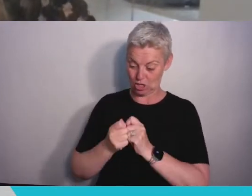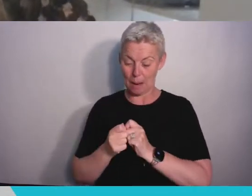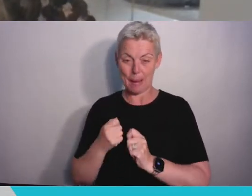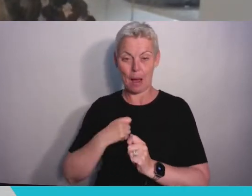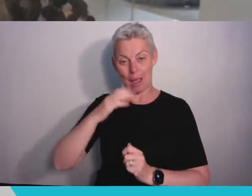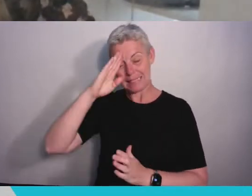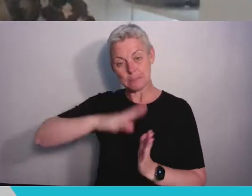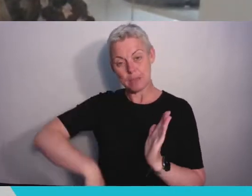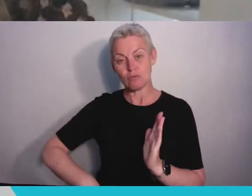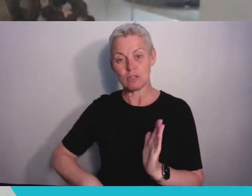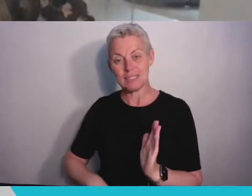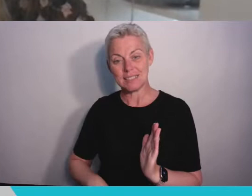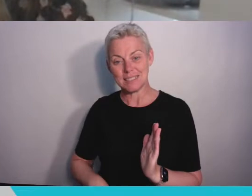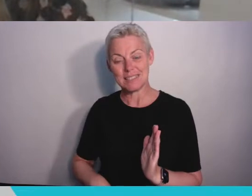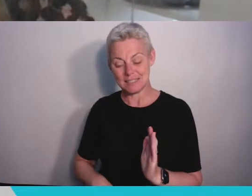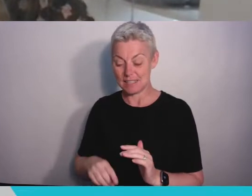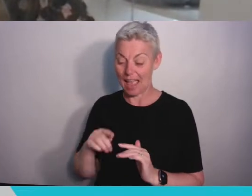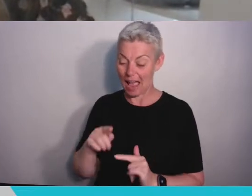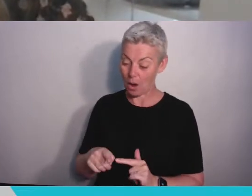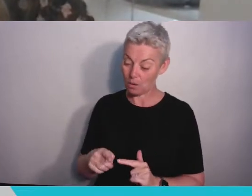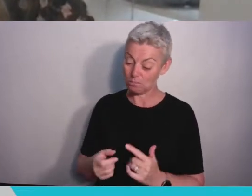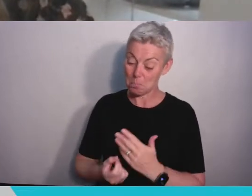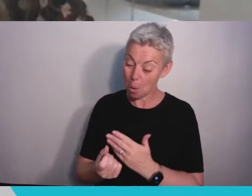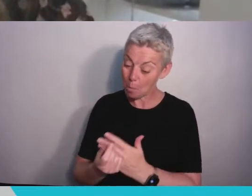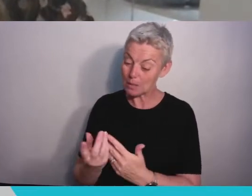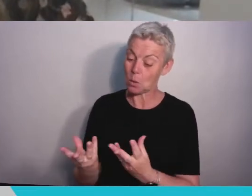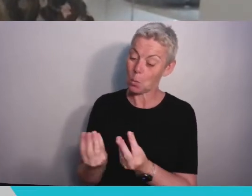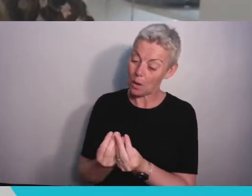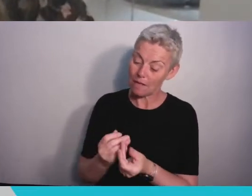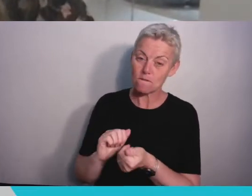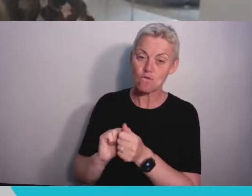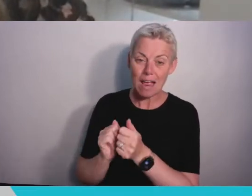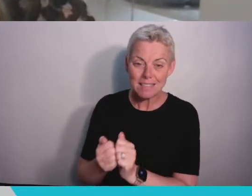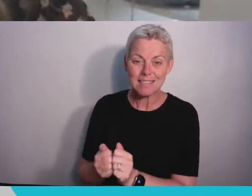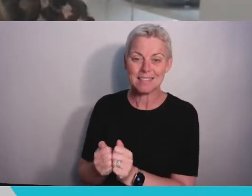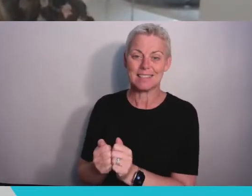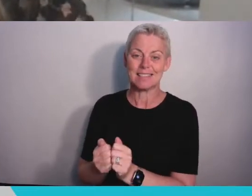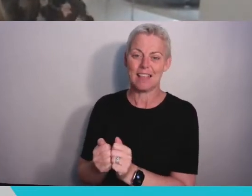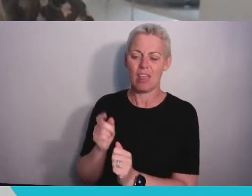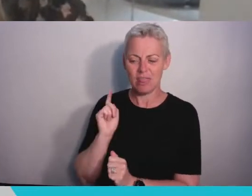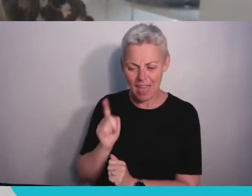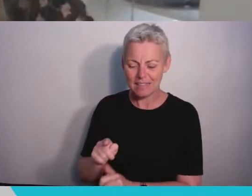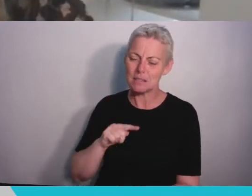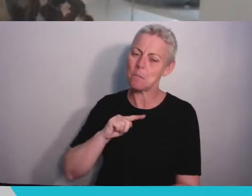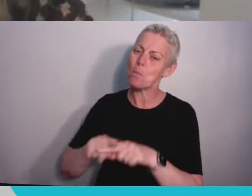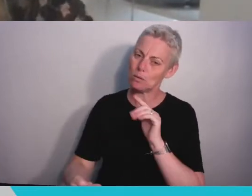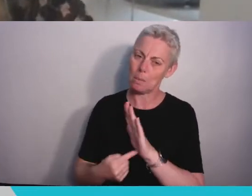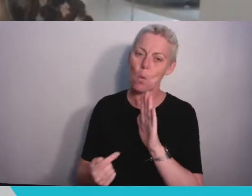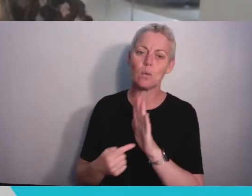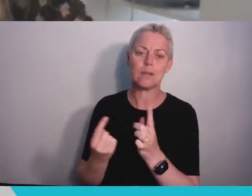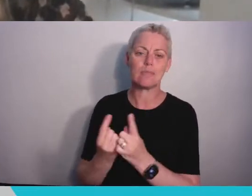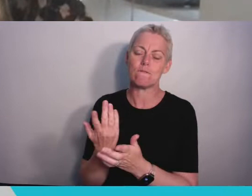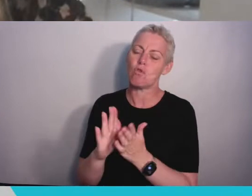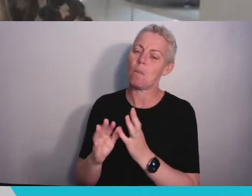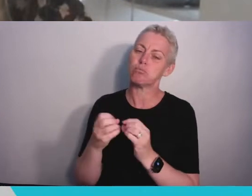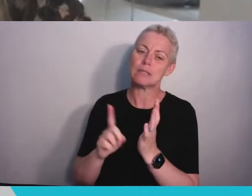and peers is one of the most important things that will have come out of your time at Bristol. It is these moments that you’ll reflect on in the years to come as you think back